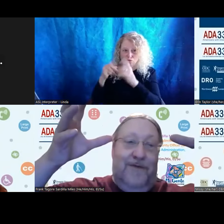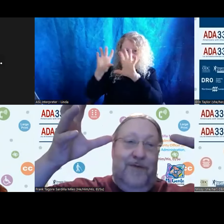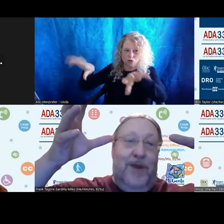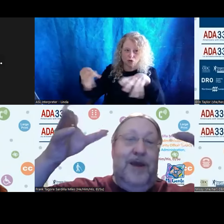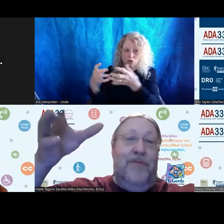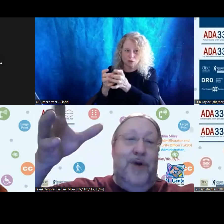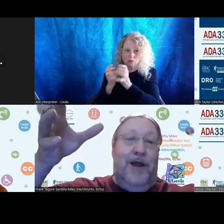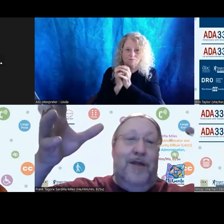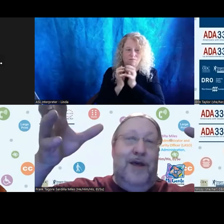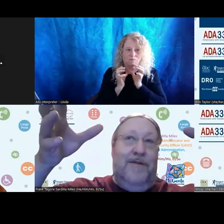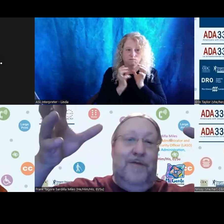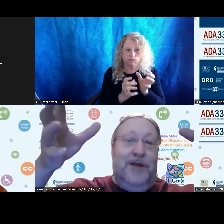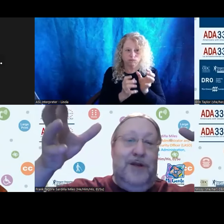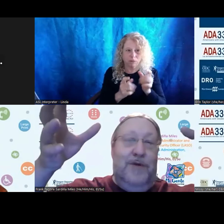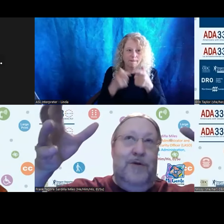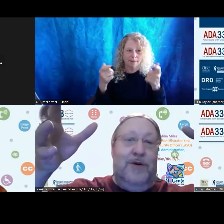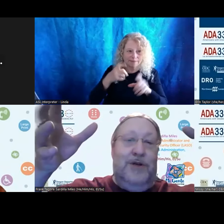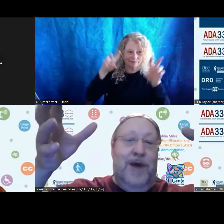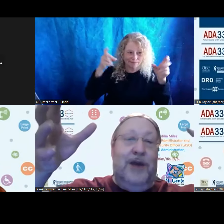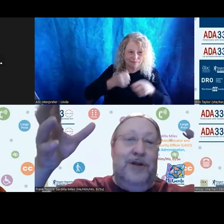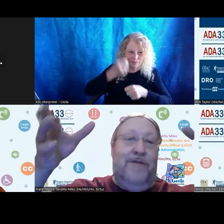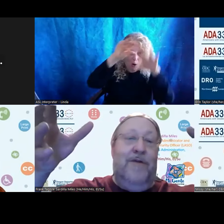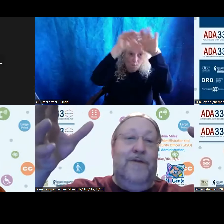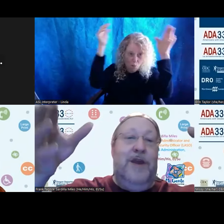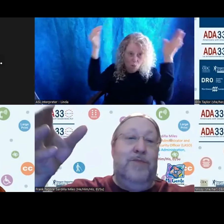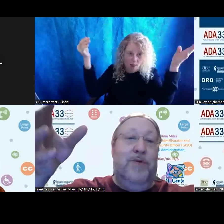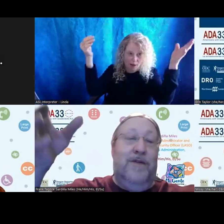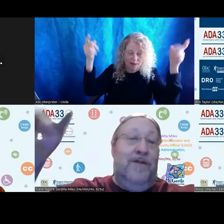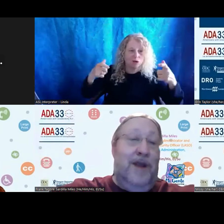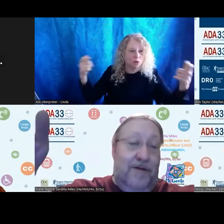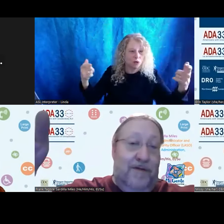that is really too huge to actually serve each person's needs.